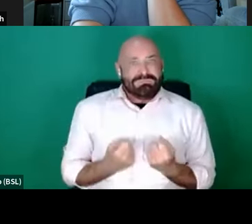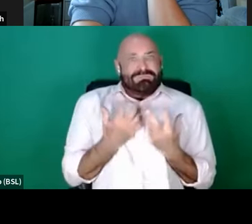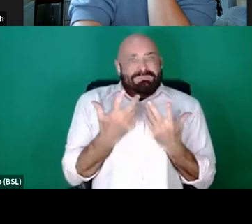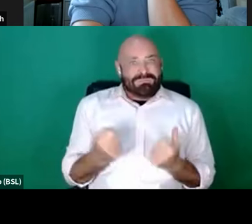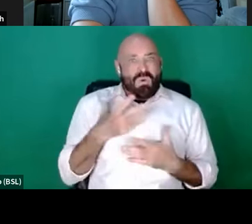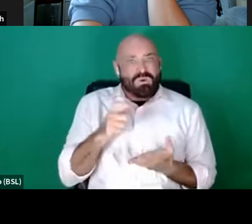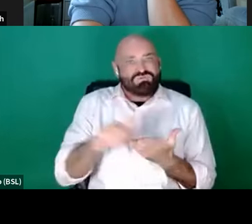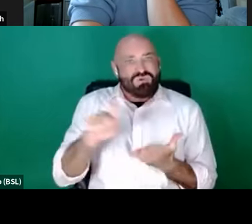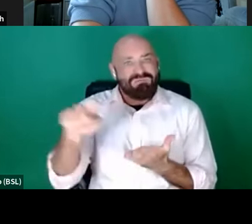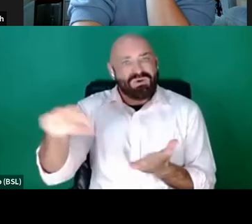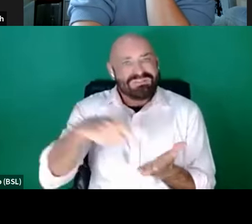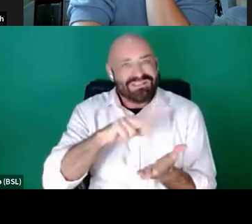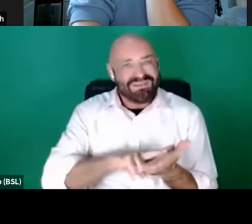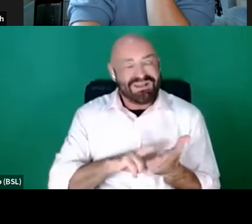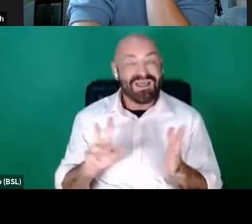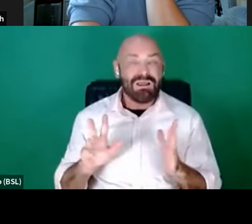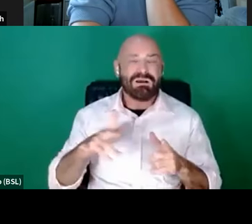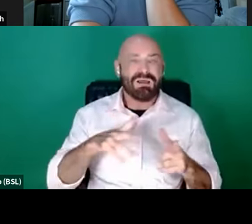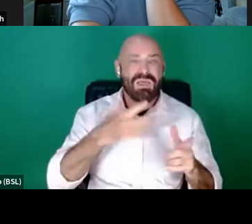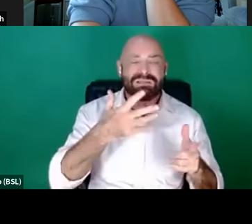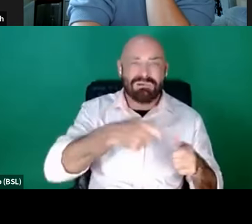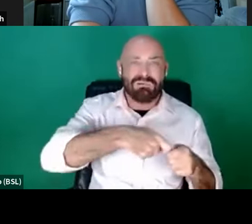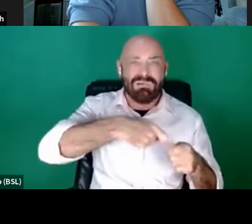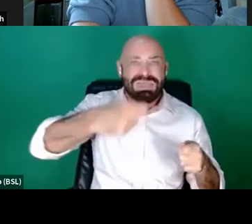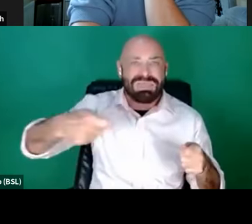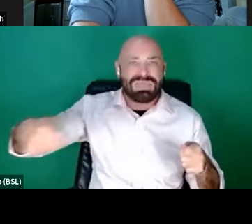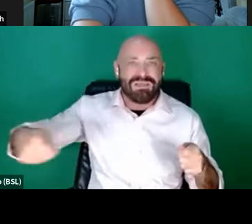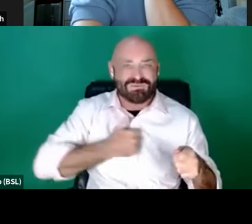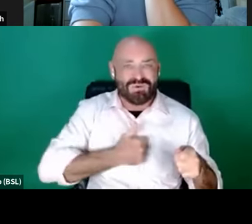that's in a slightly long-winded nutshell. But we're just really excited at this point